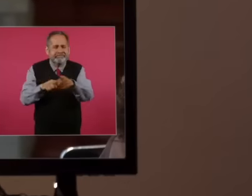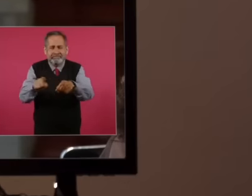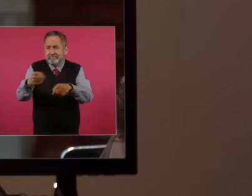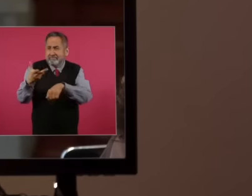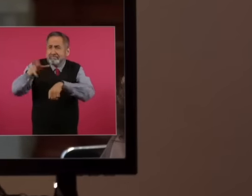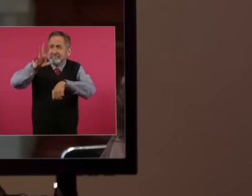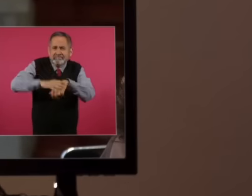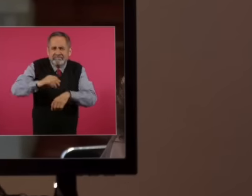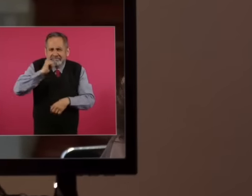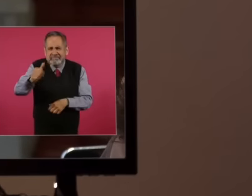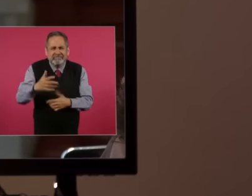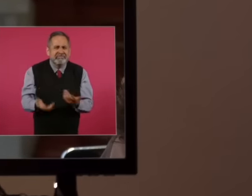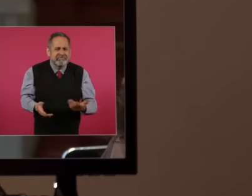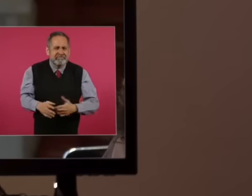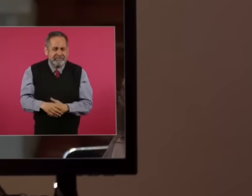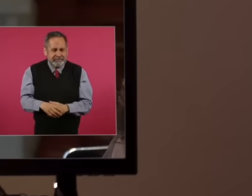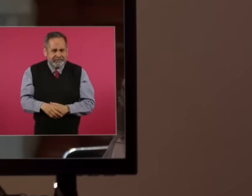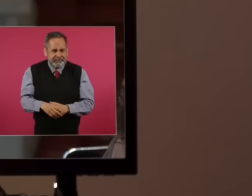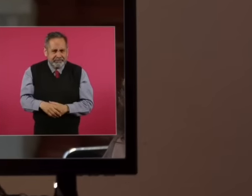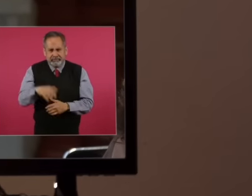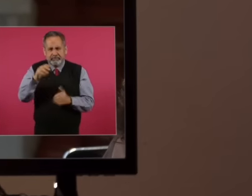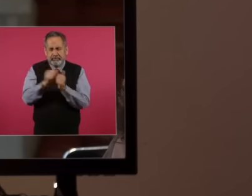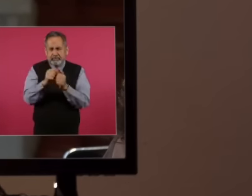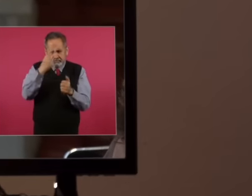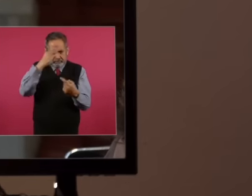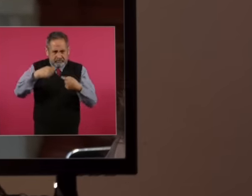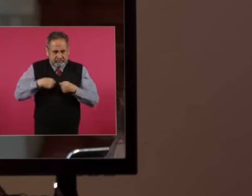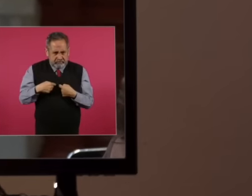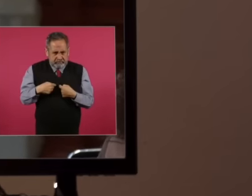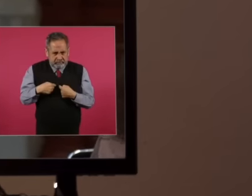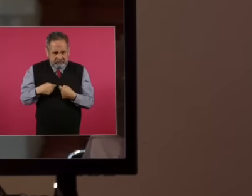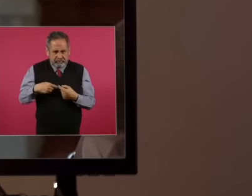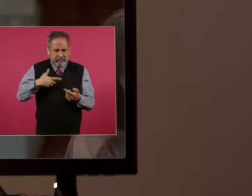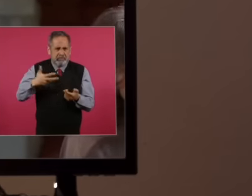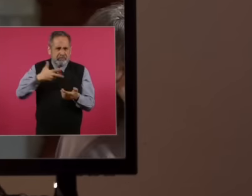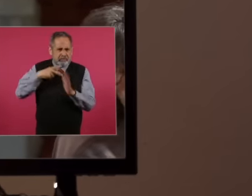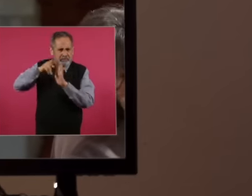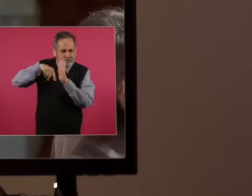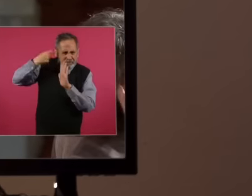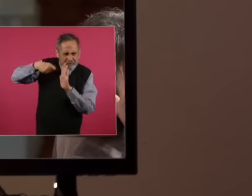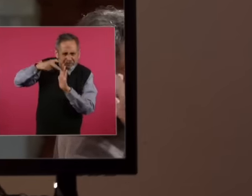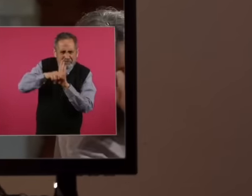You, for example, and I say it for me and I can put the video on you, that is, I